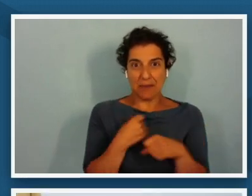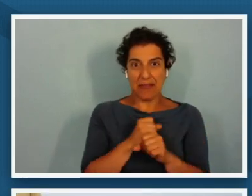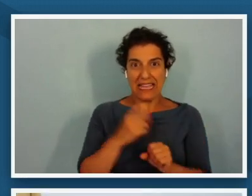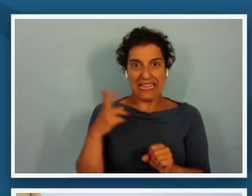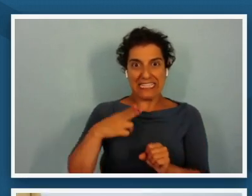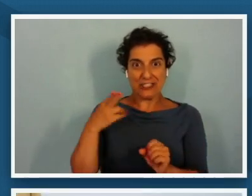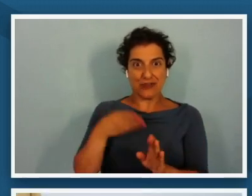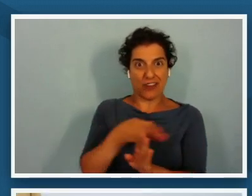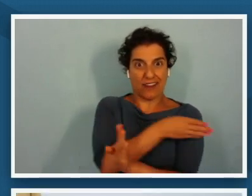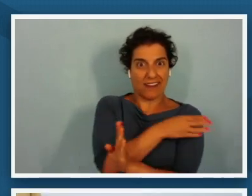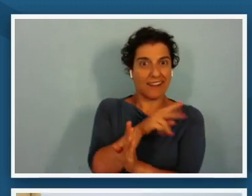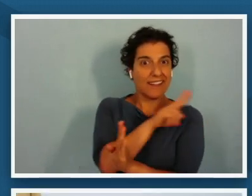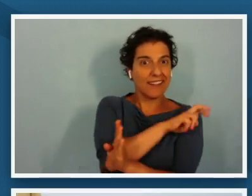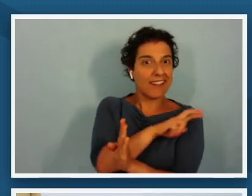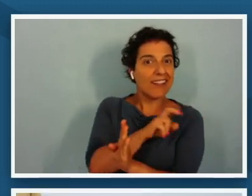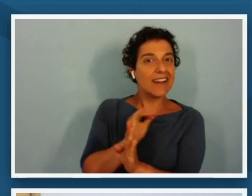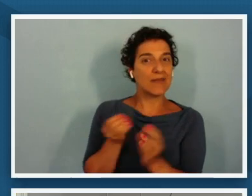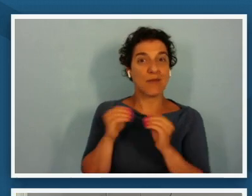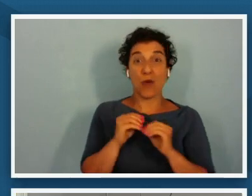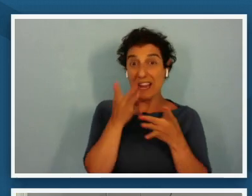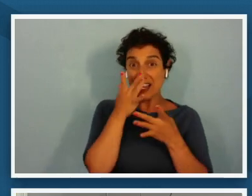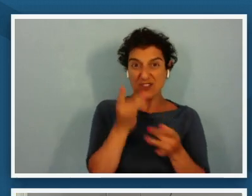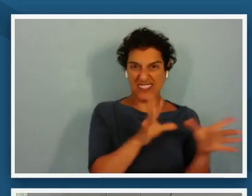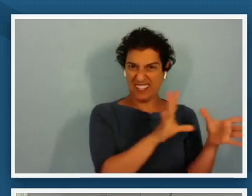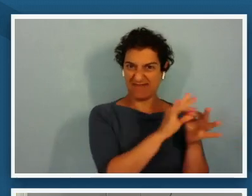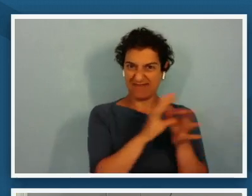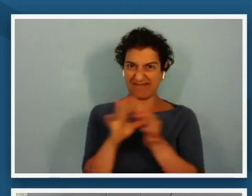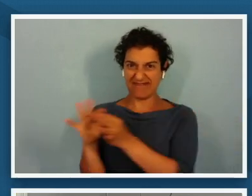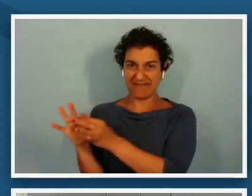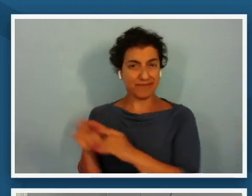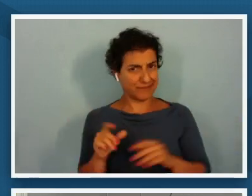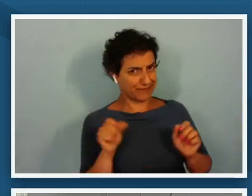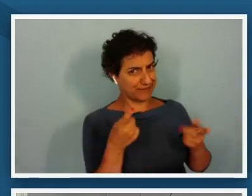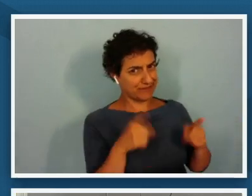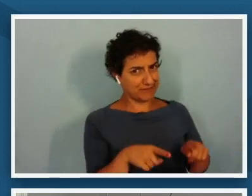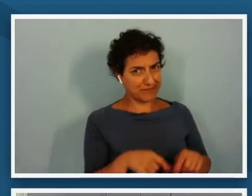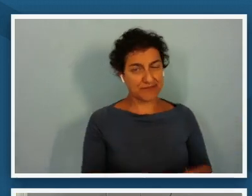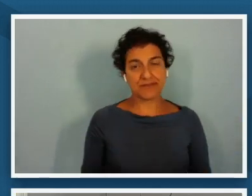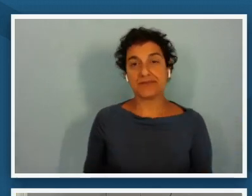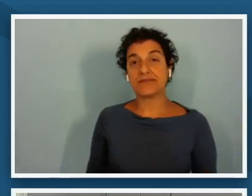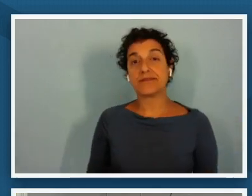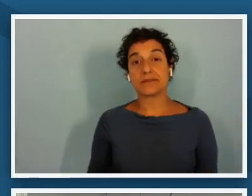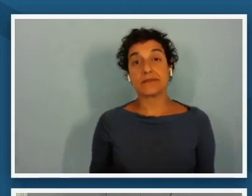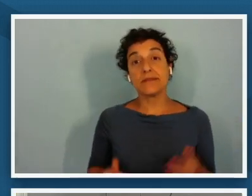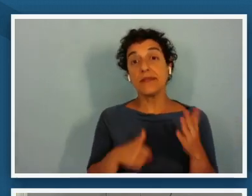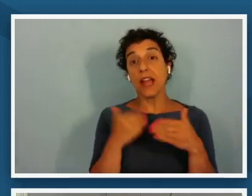agreed um so through the next three few slides